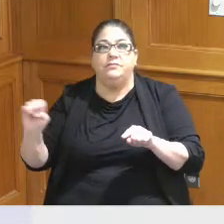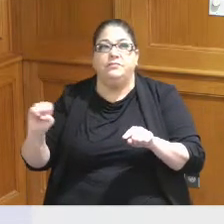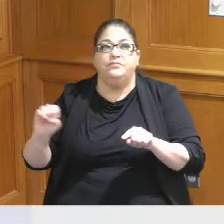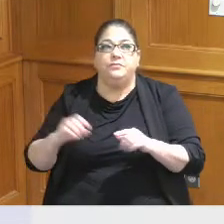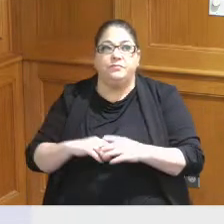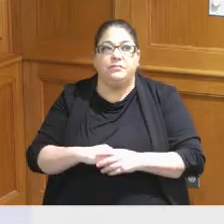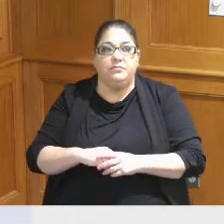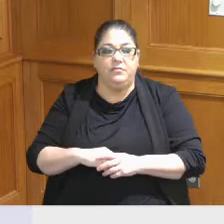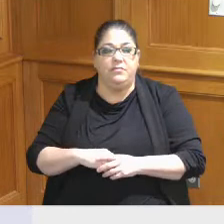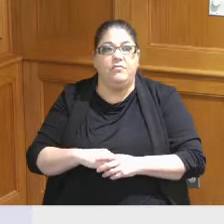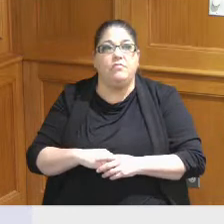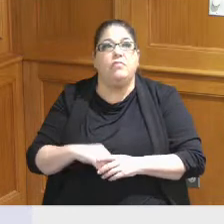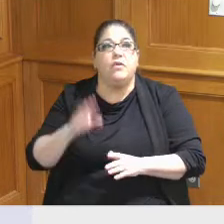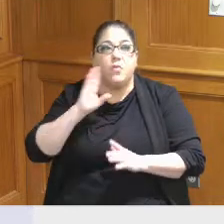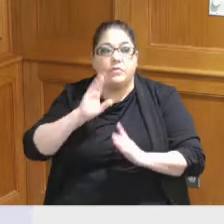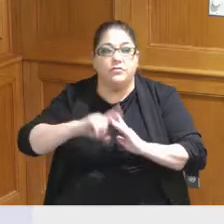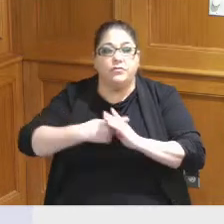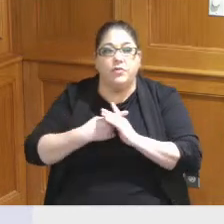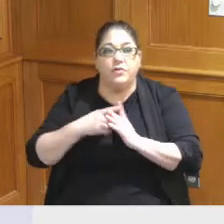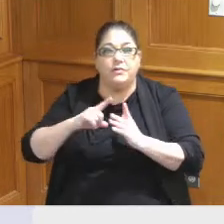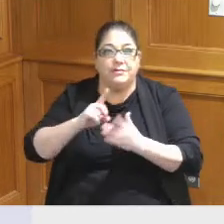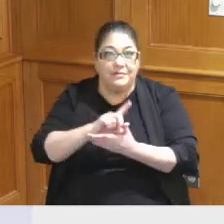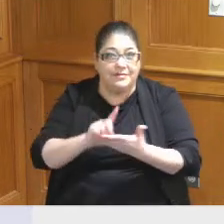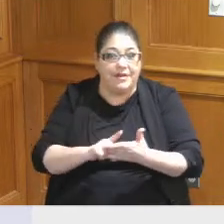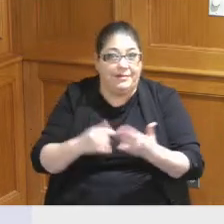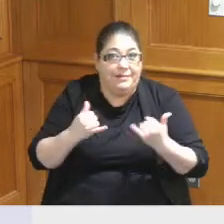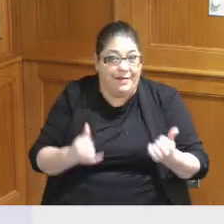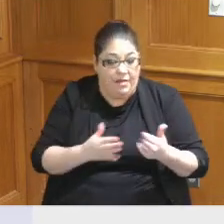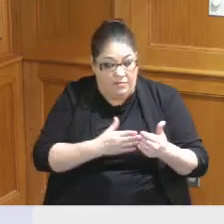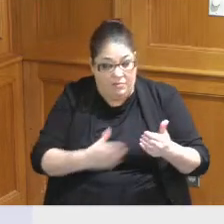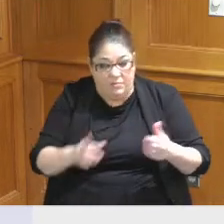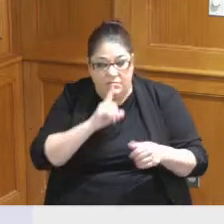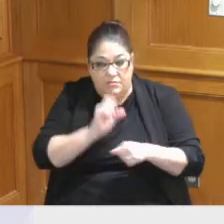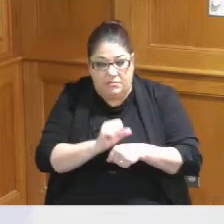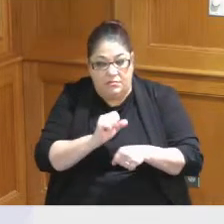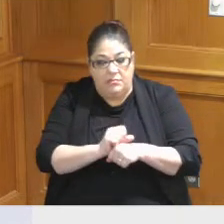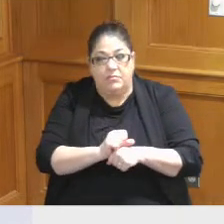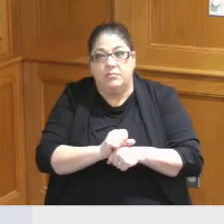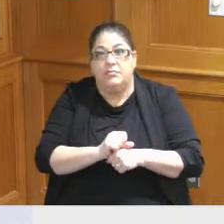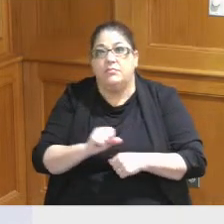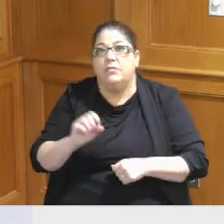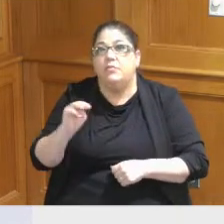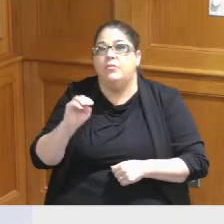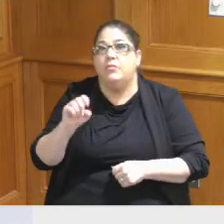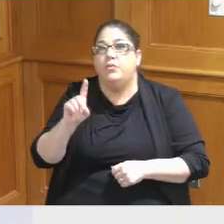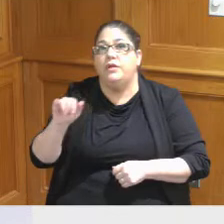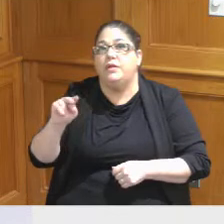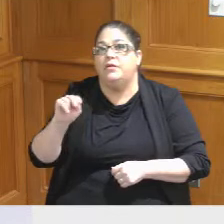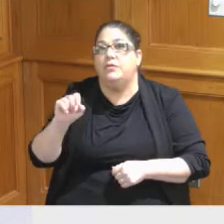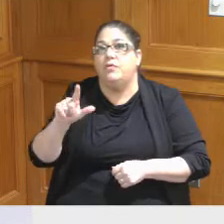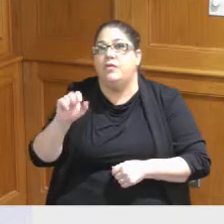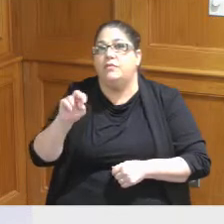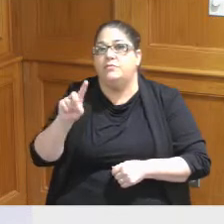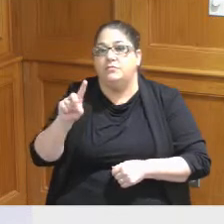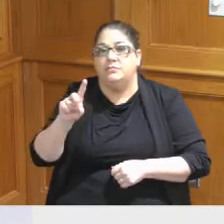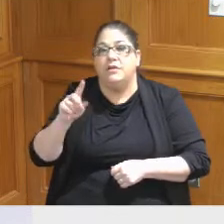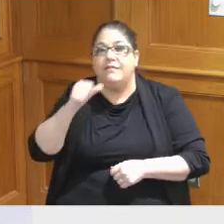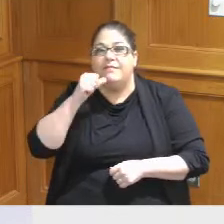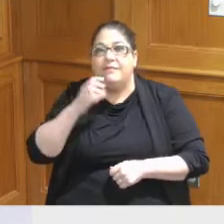are going to begin designing in Earnest from now we've hired a under Moody Nolan a a female owned